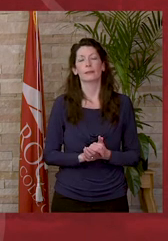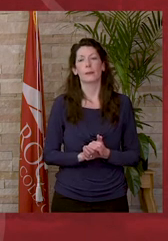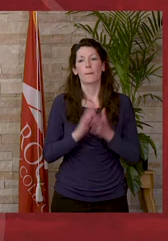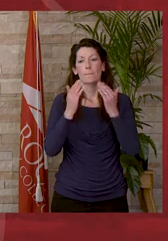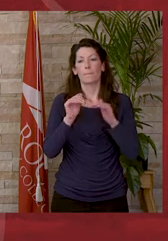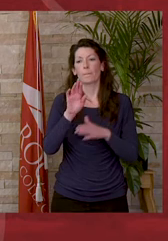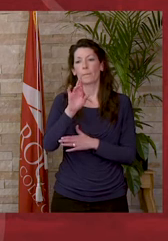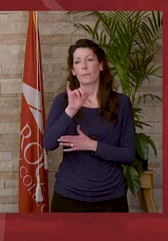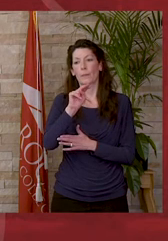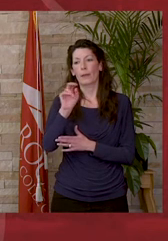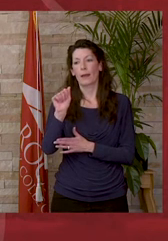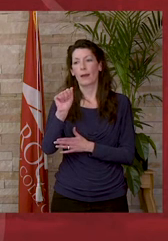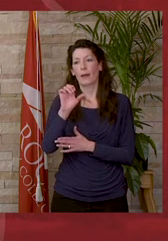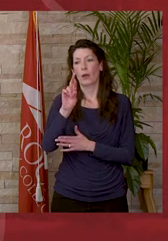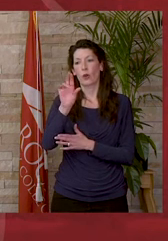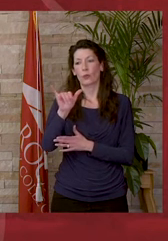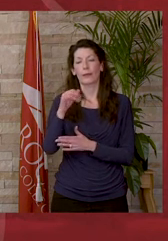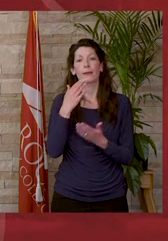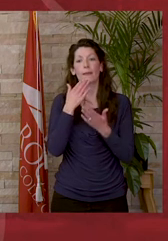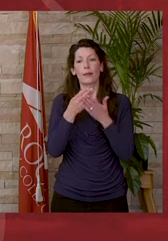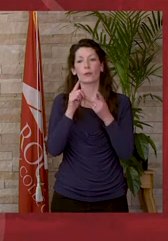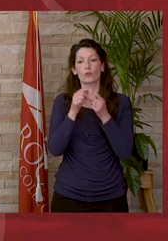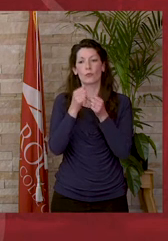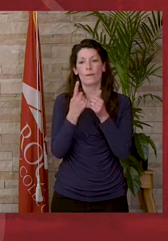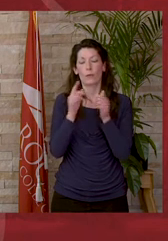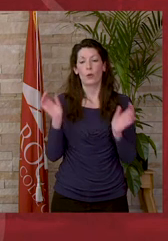Brenna Curry: Thank you to everyone who encouraged and believed in me.